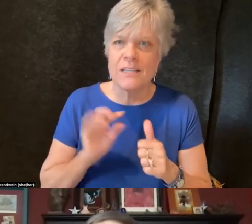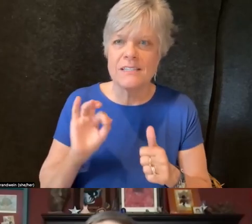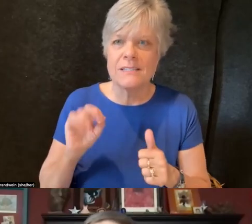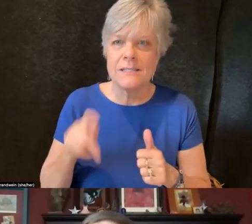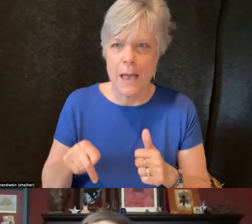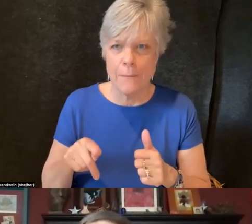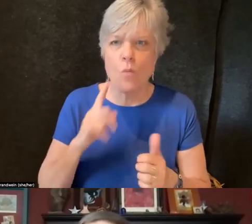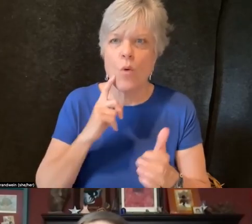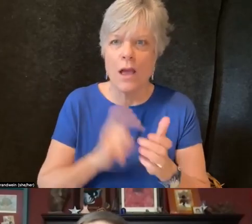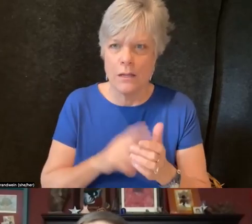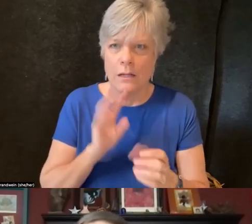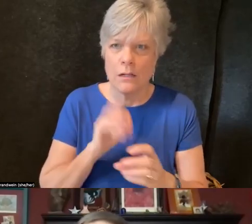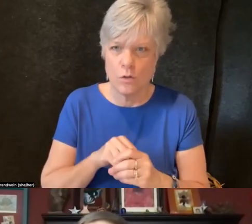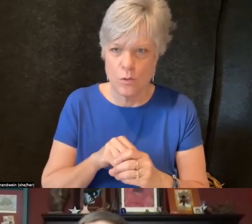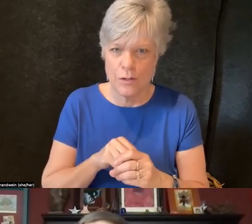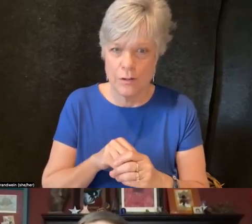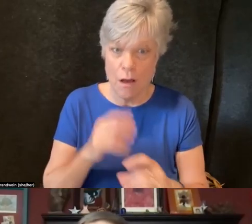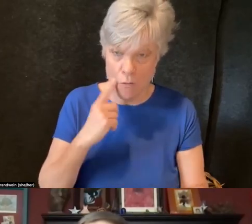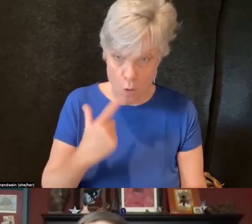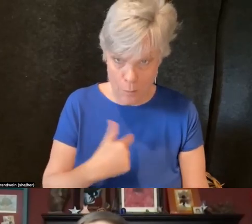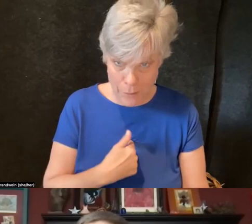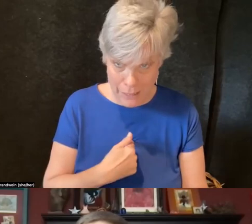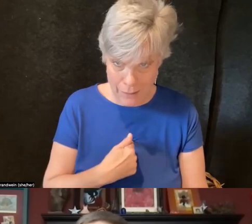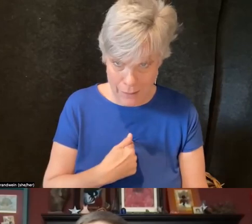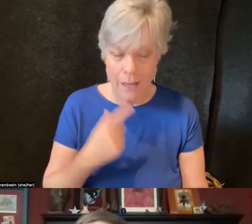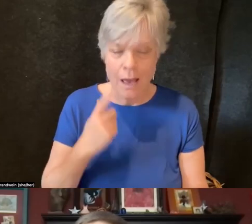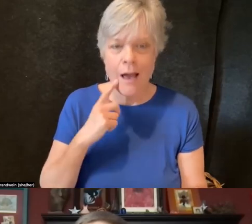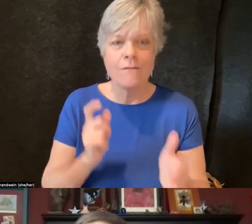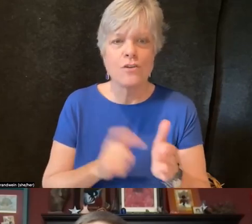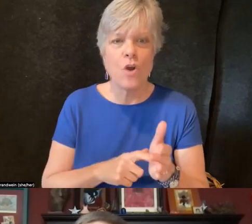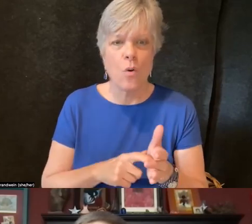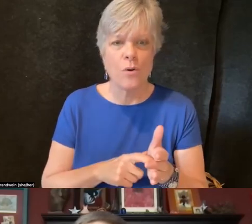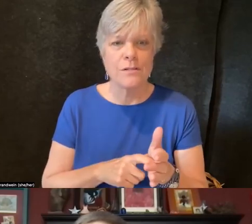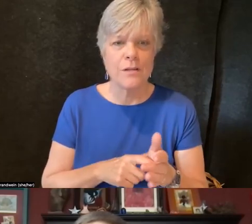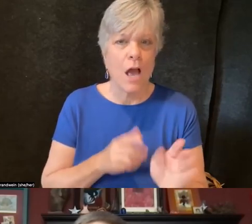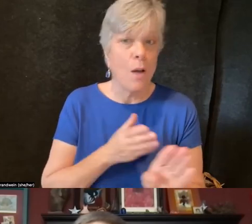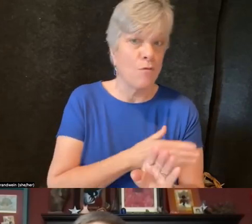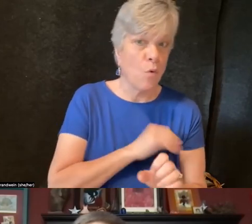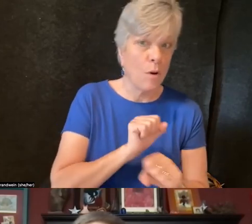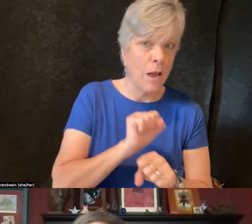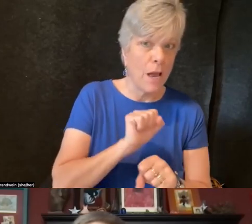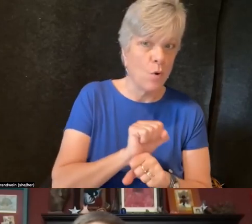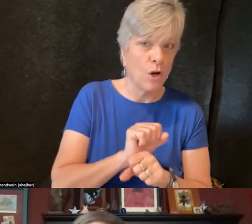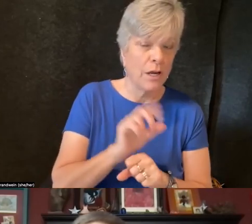For me, I've noticed a lot of times, and before my work at the Disability Cultural Center